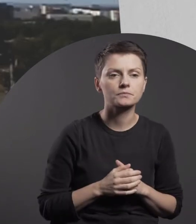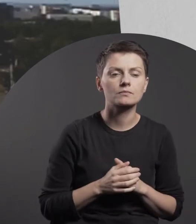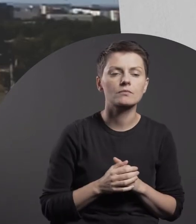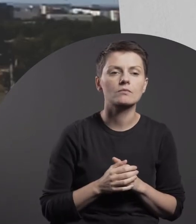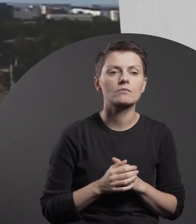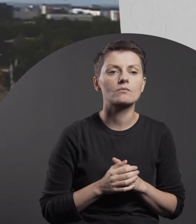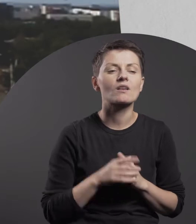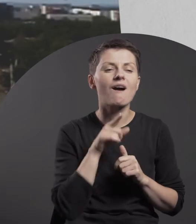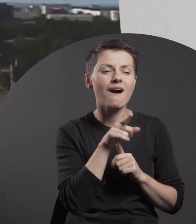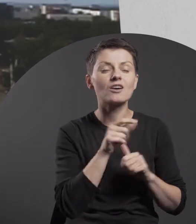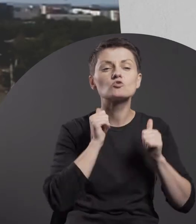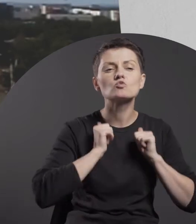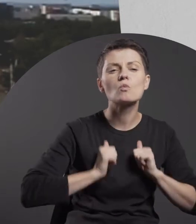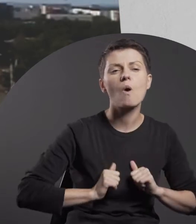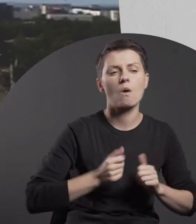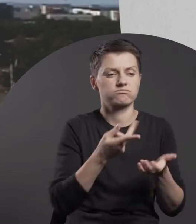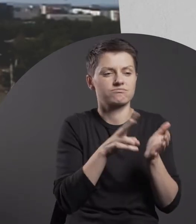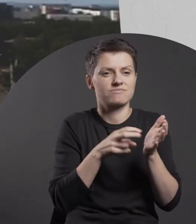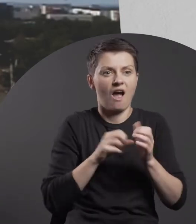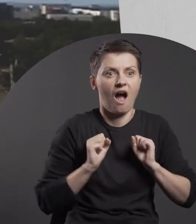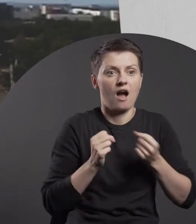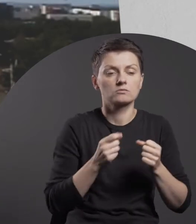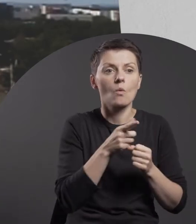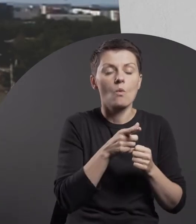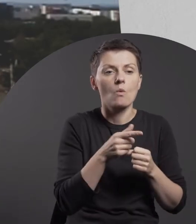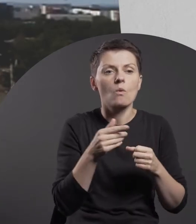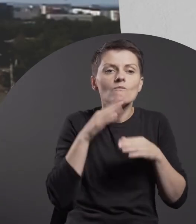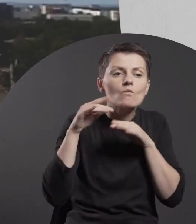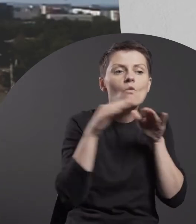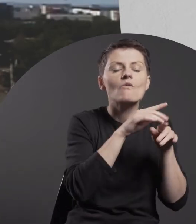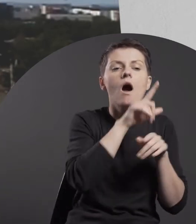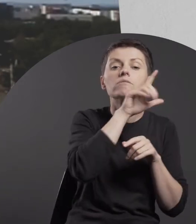The woman’s composure and lack of any plot twists encourage the viewer to take a close look